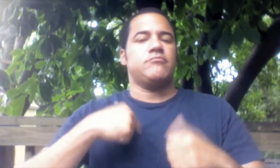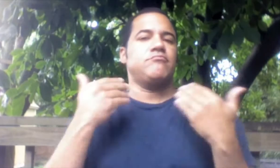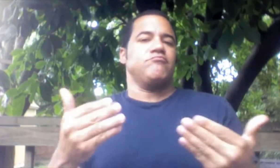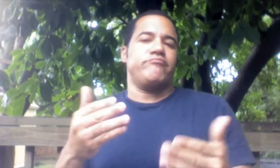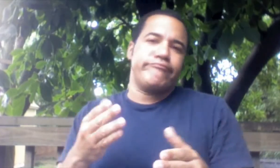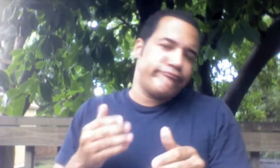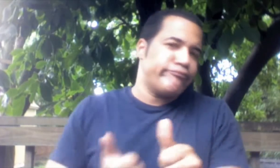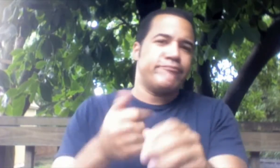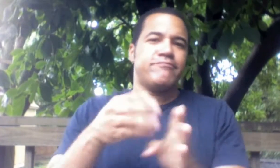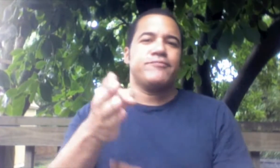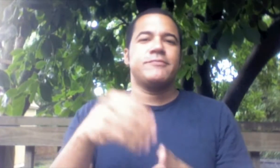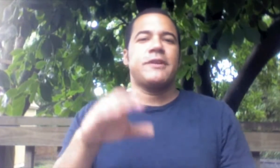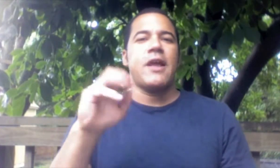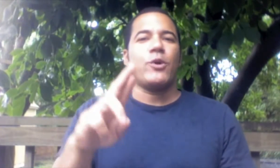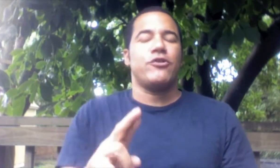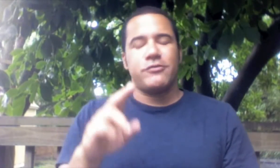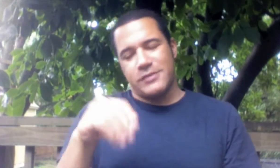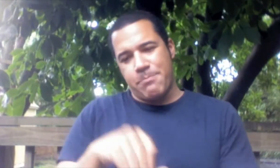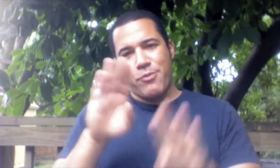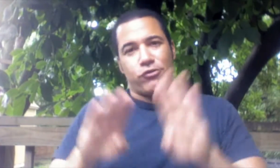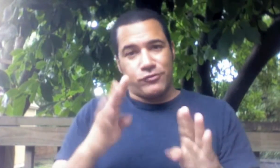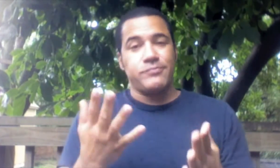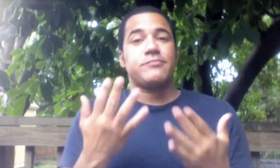So I went ahead and pursued a major in biology.